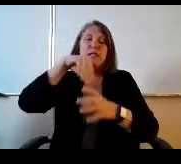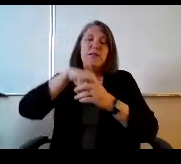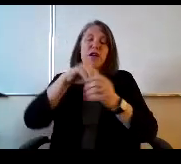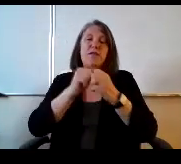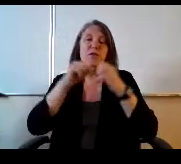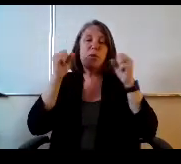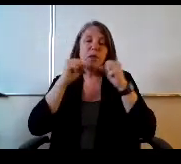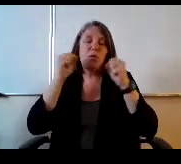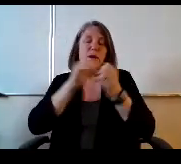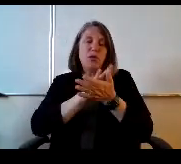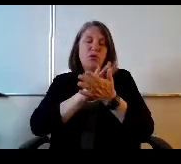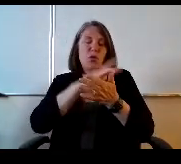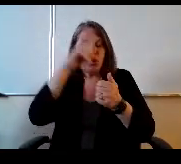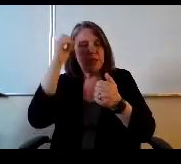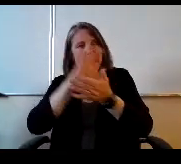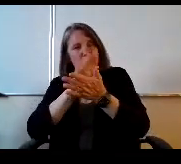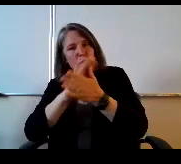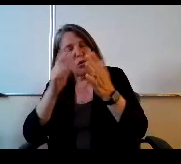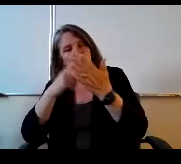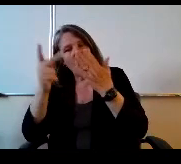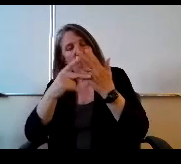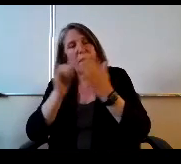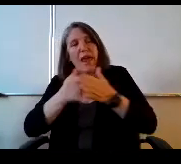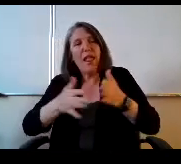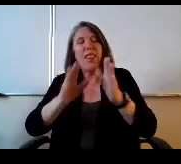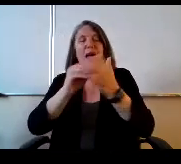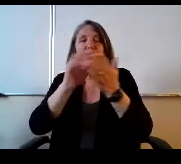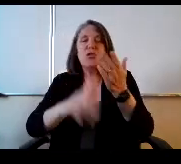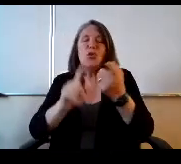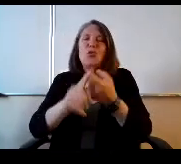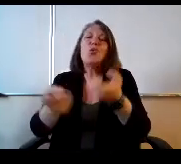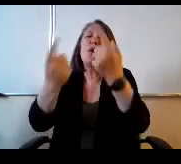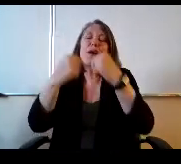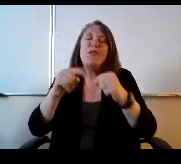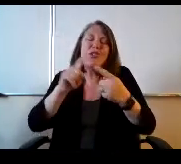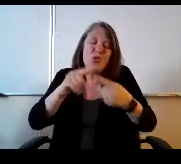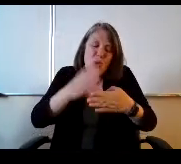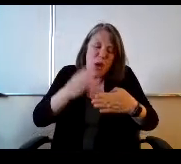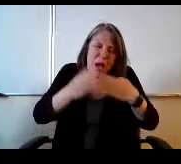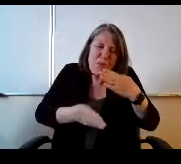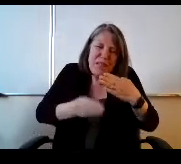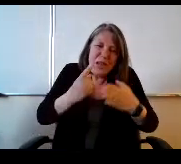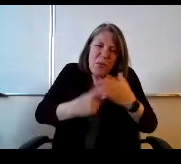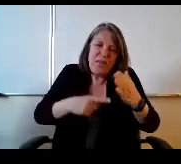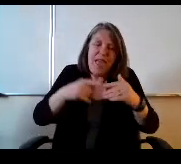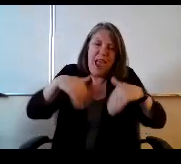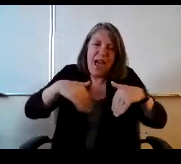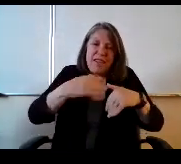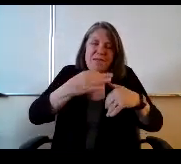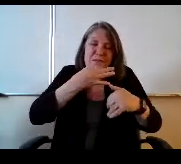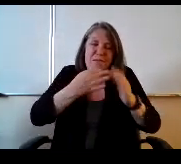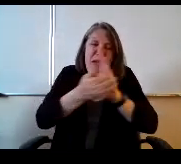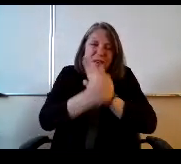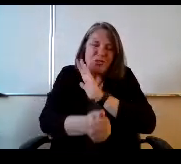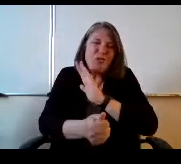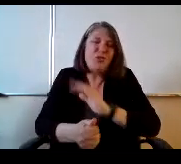summer school programs that allowed students to come in just to complete the outcomes that they haven't mastered. So thank you it didn't fly in the